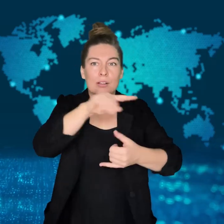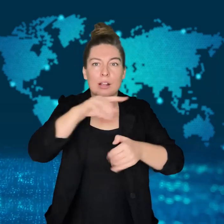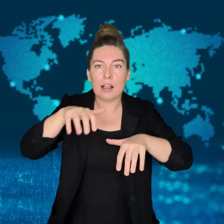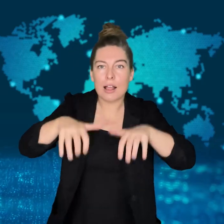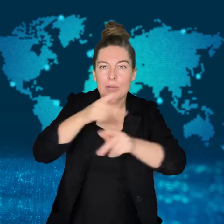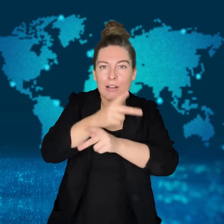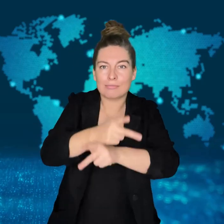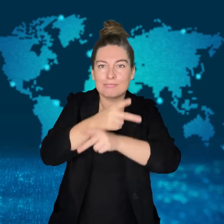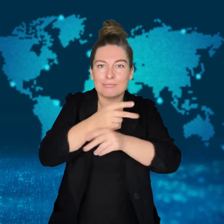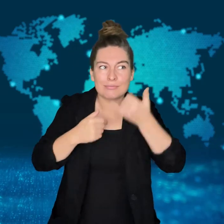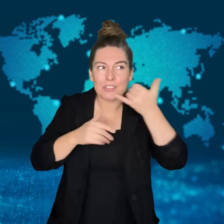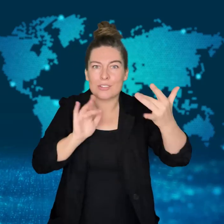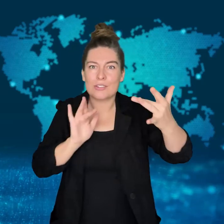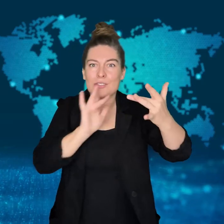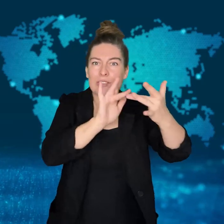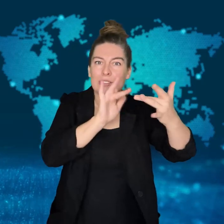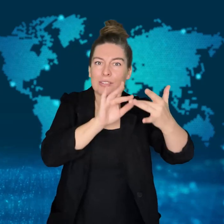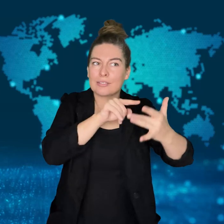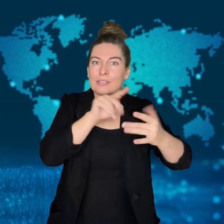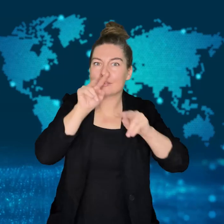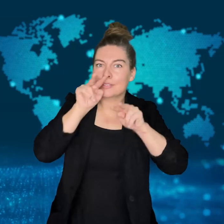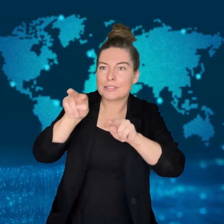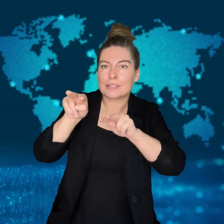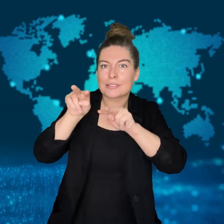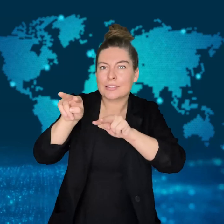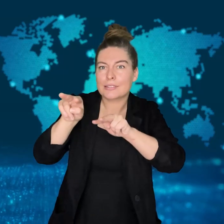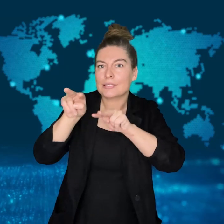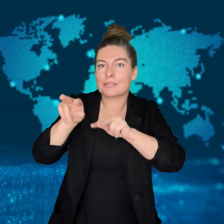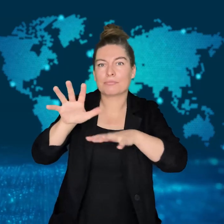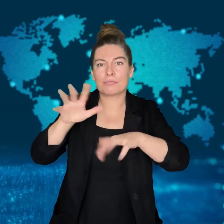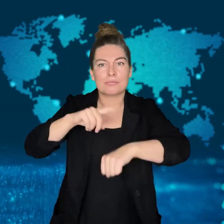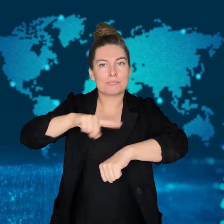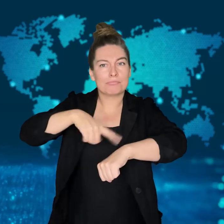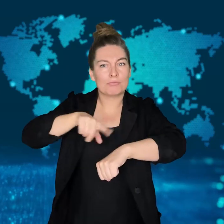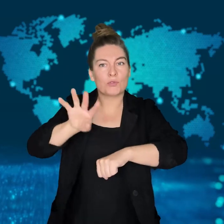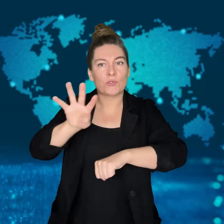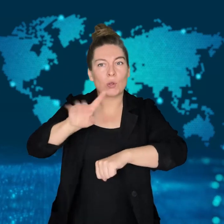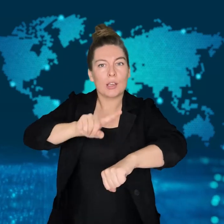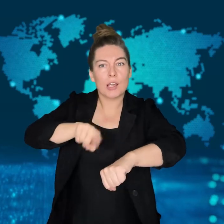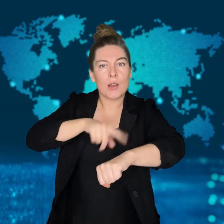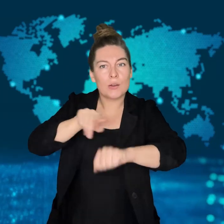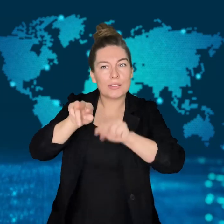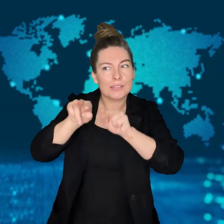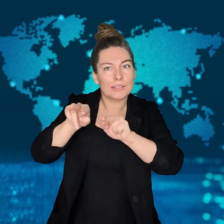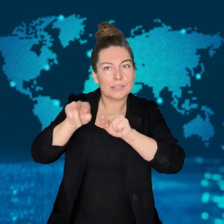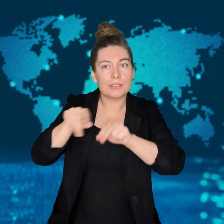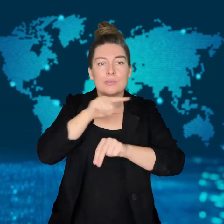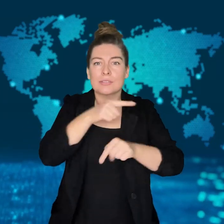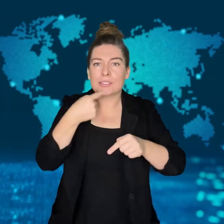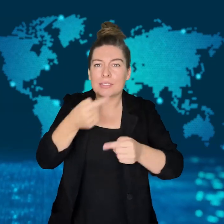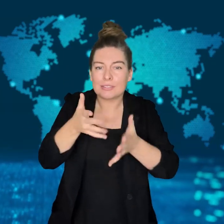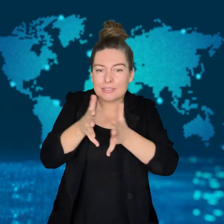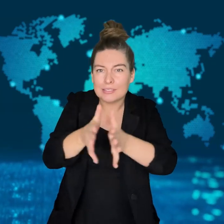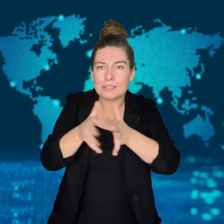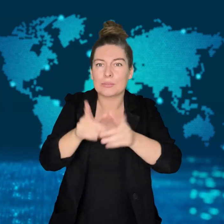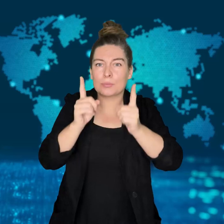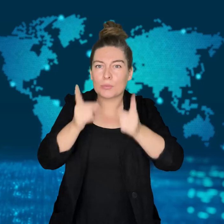a city in Ontario, Canada.